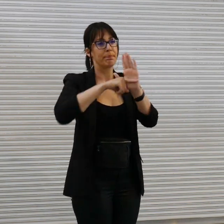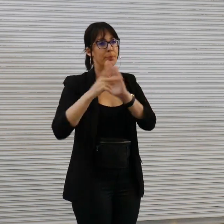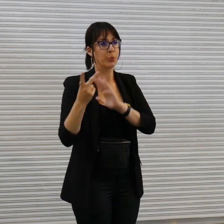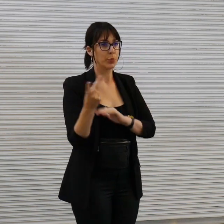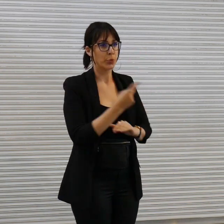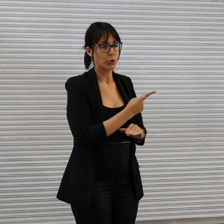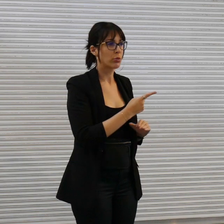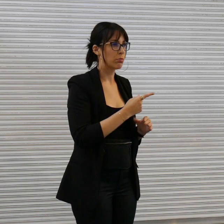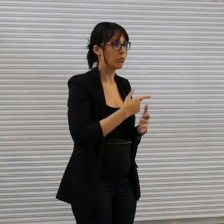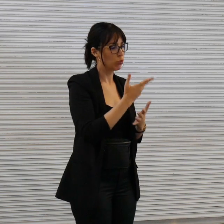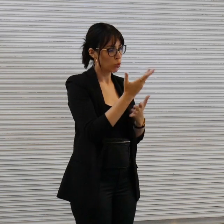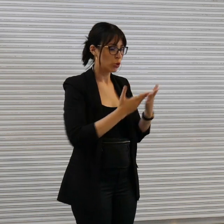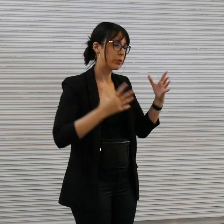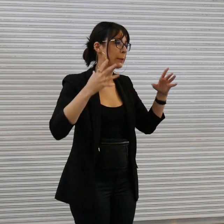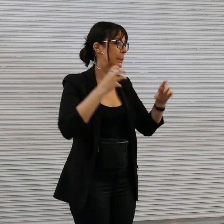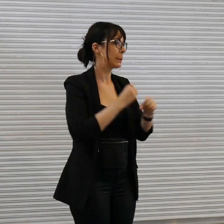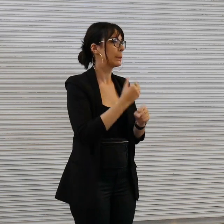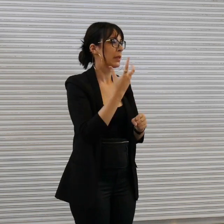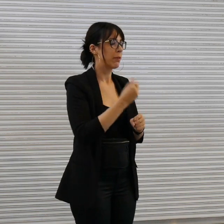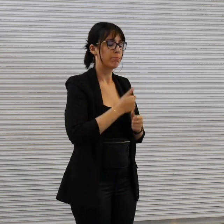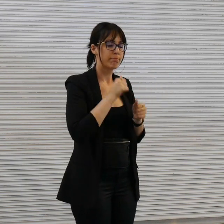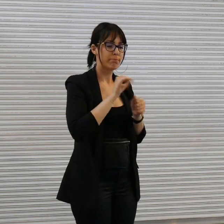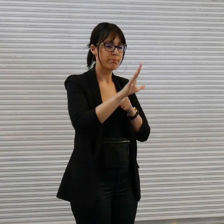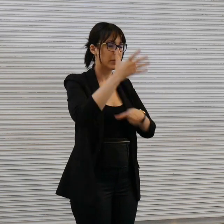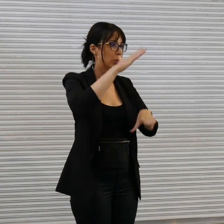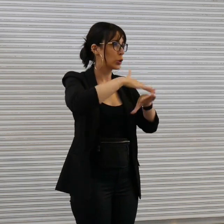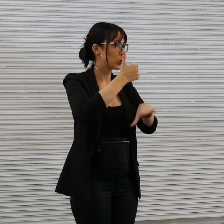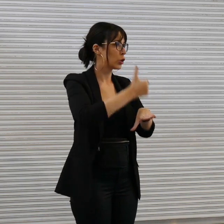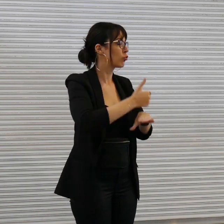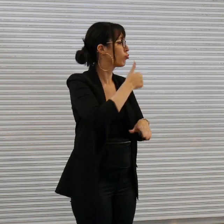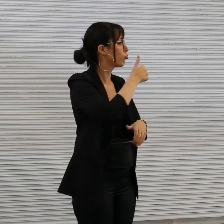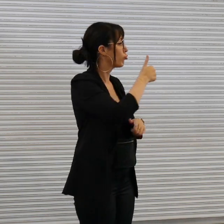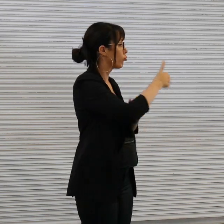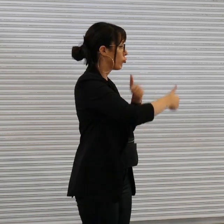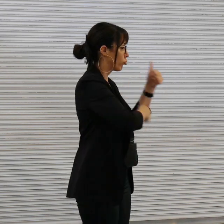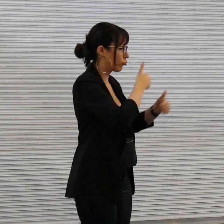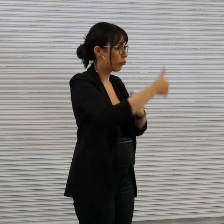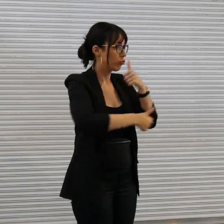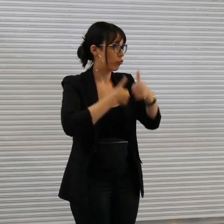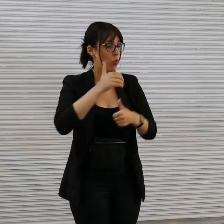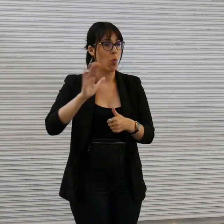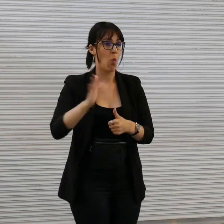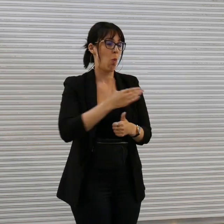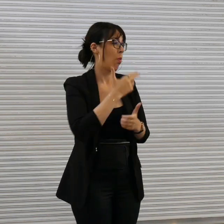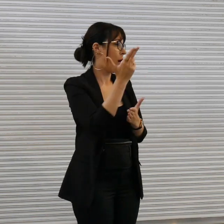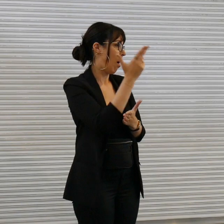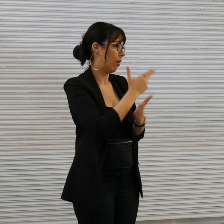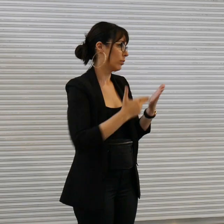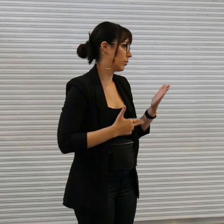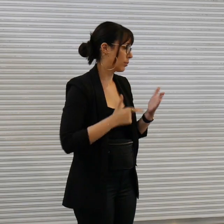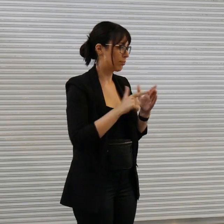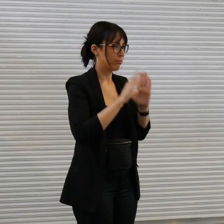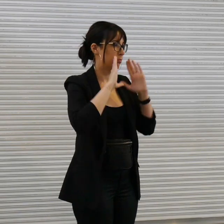An incredible installation um congratulations to all the artists um and their amazing works and I'd